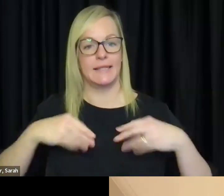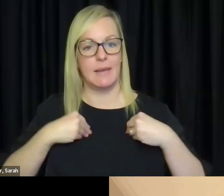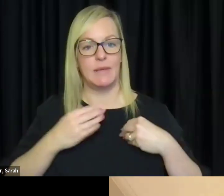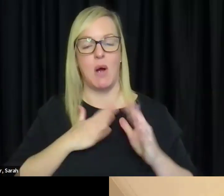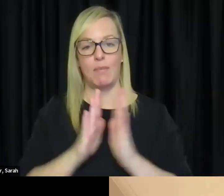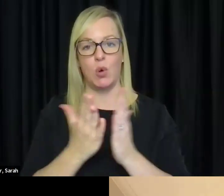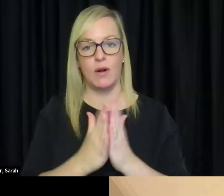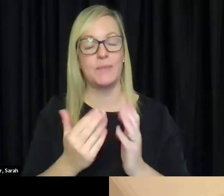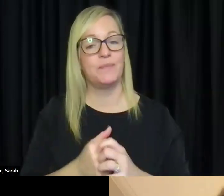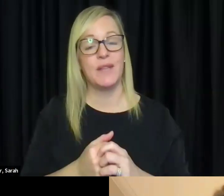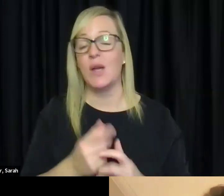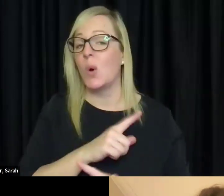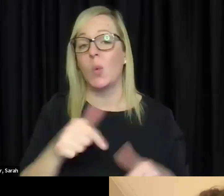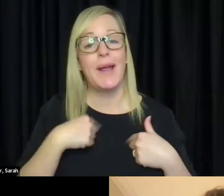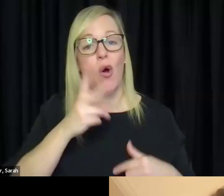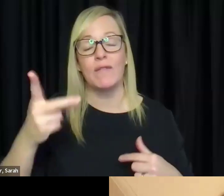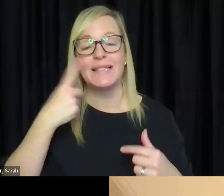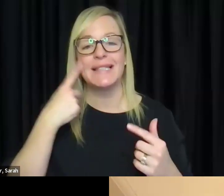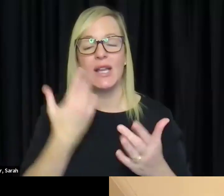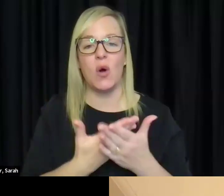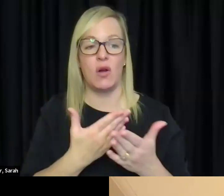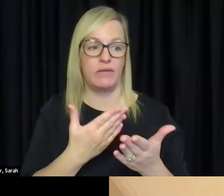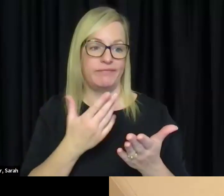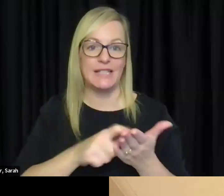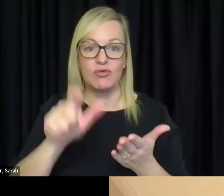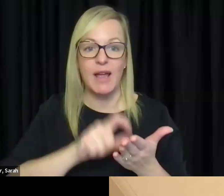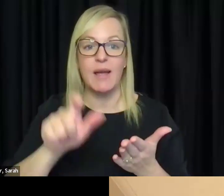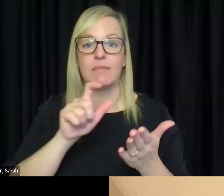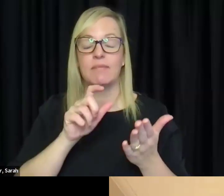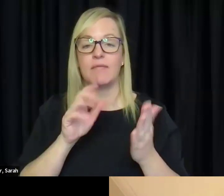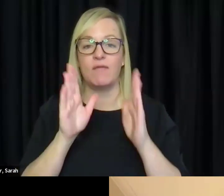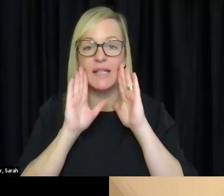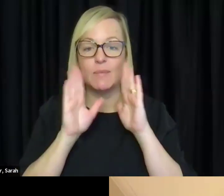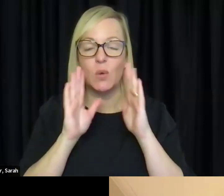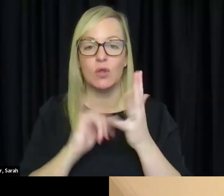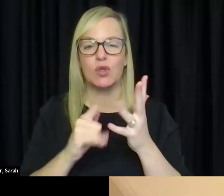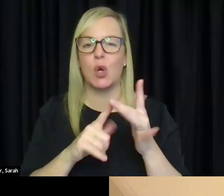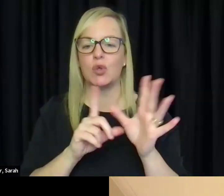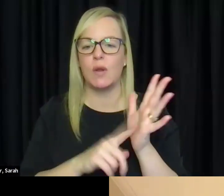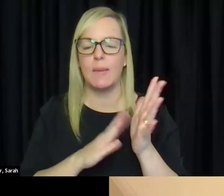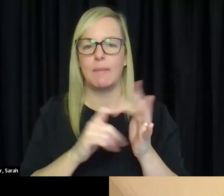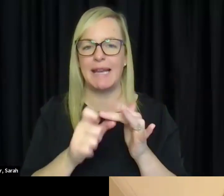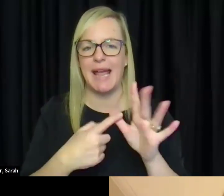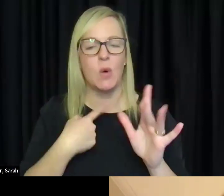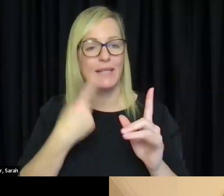social media or what we see when we see somebody reaching heights or successes that we might want